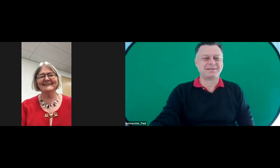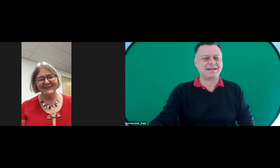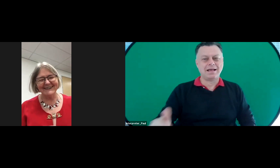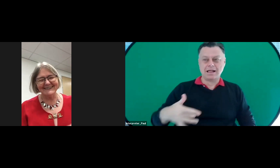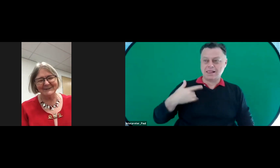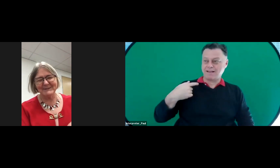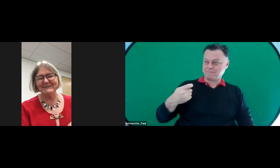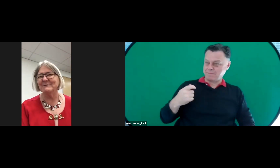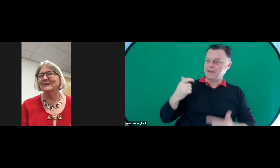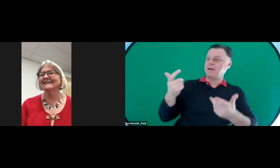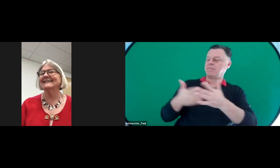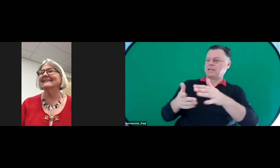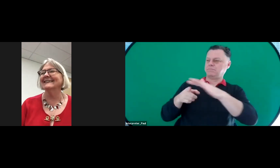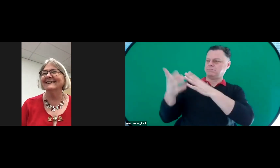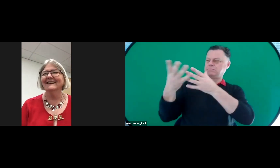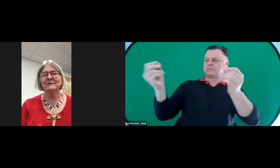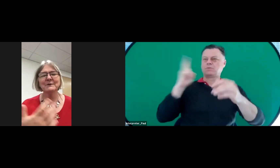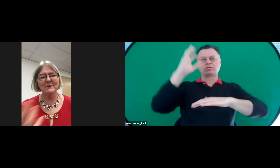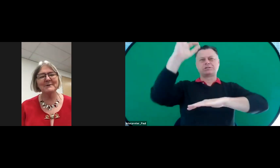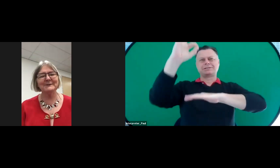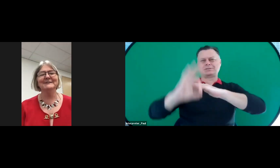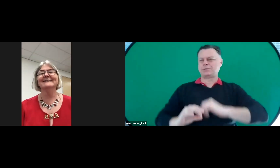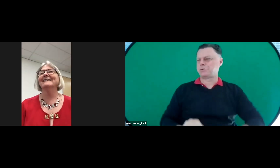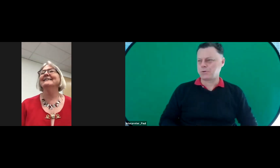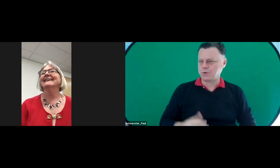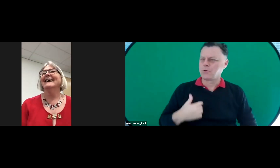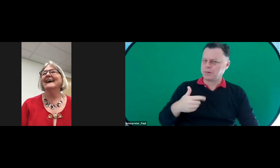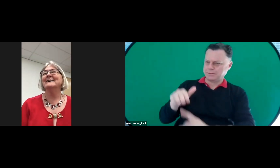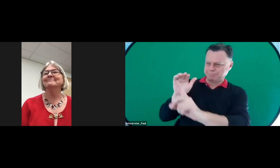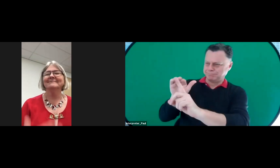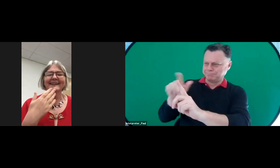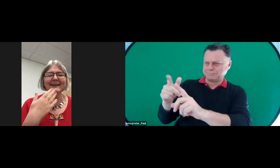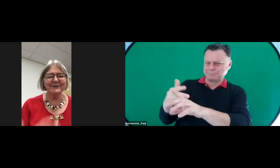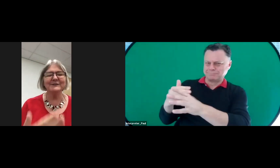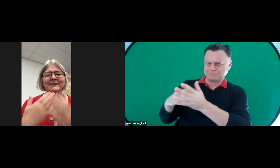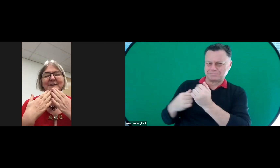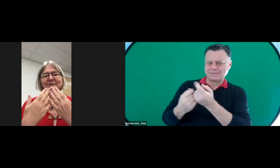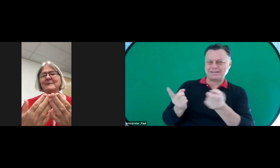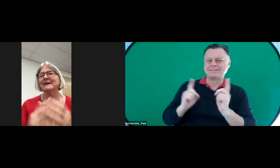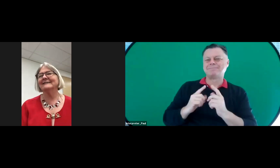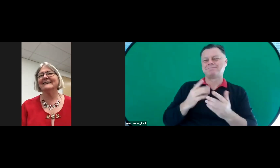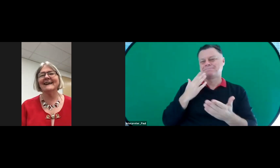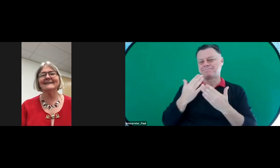so you can disappear and watch the sunset. We call upon you. So thank you. Thank you very much to Kay